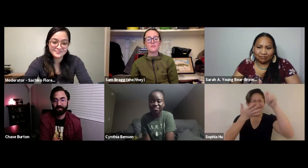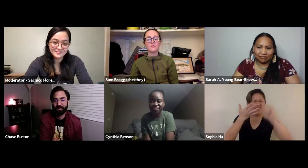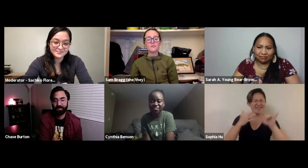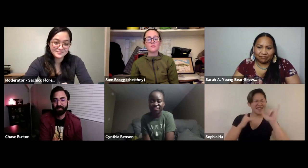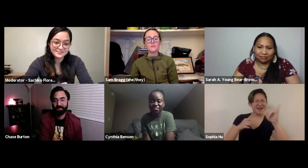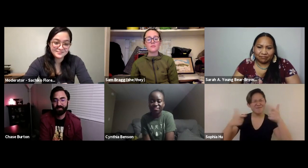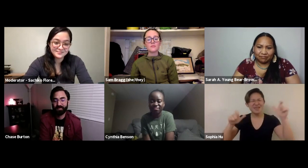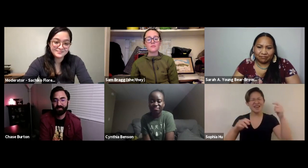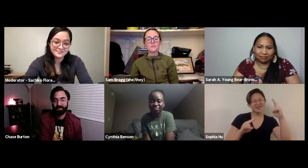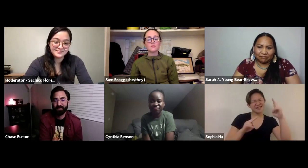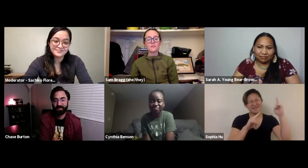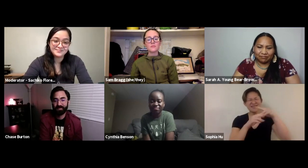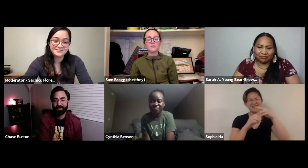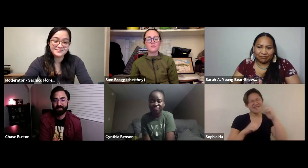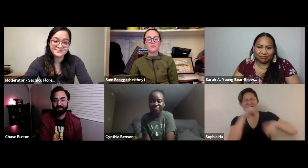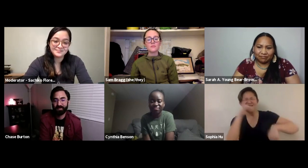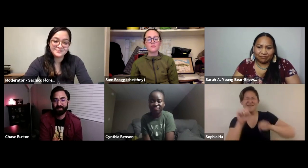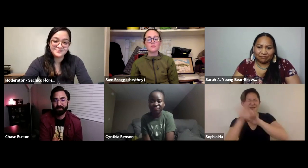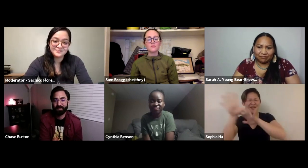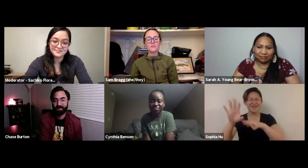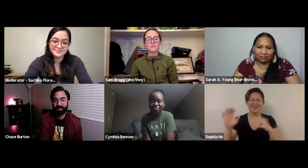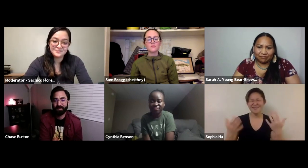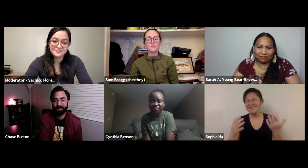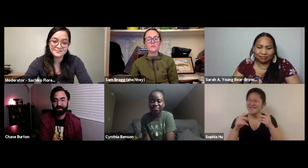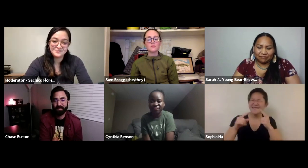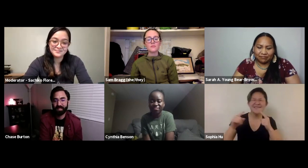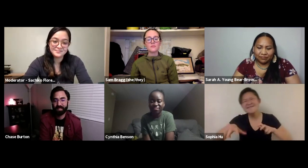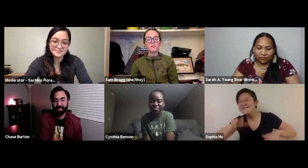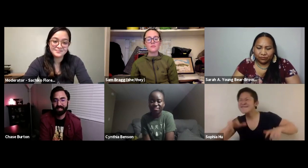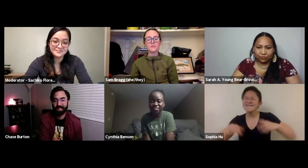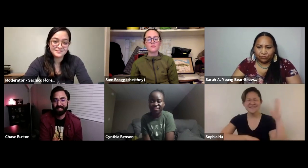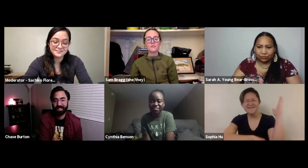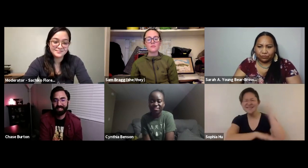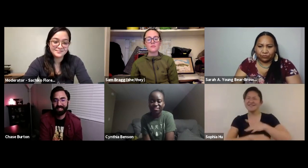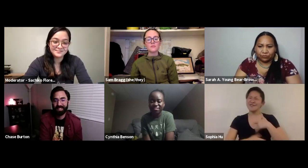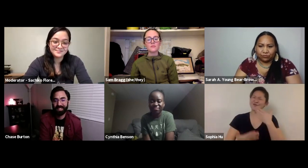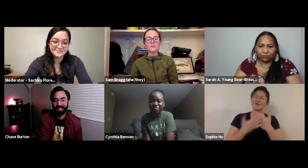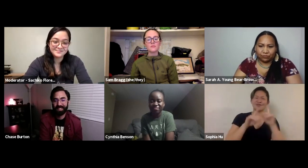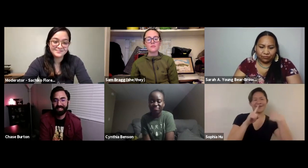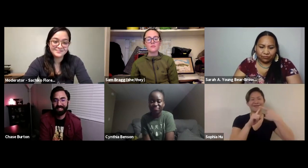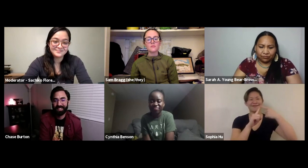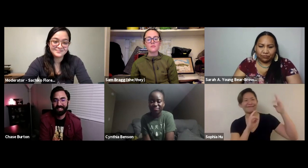forward to where I am now. It's great to start to challenge yourself and take those harder